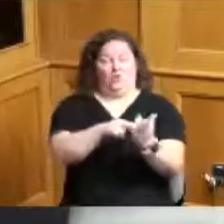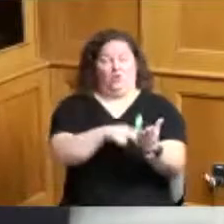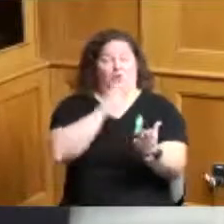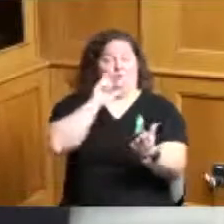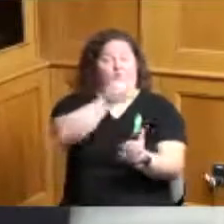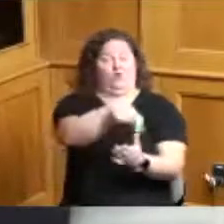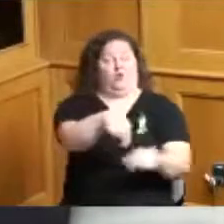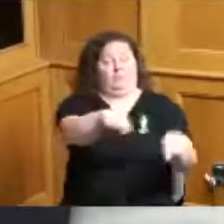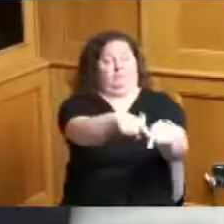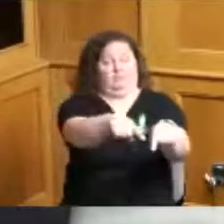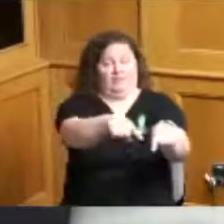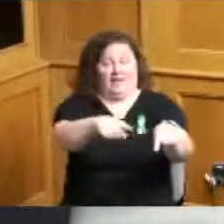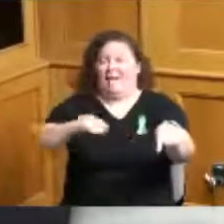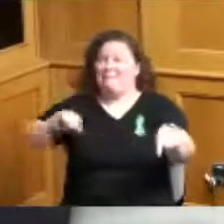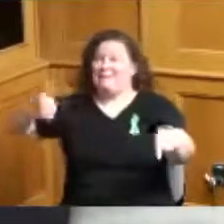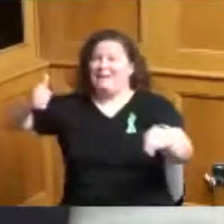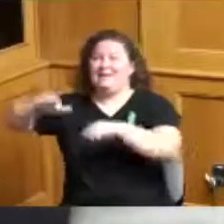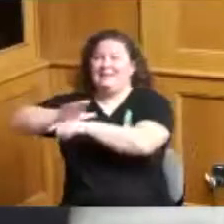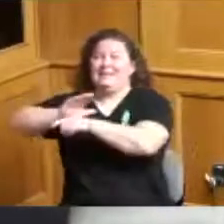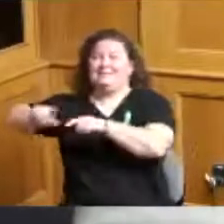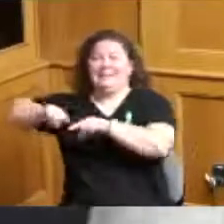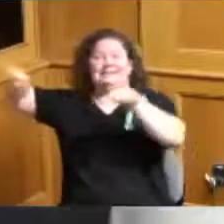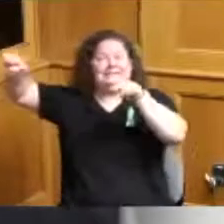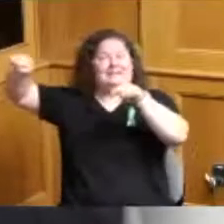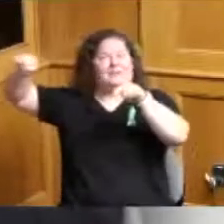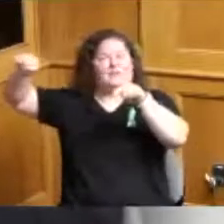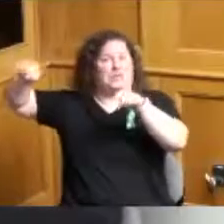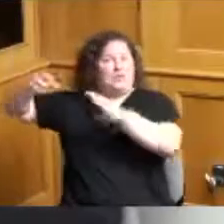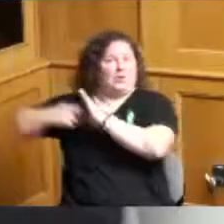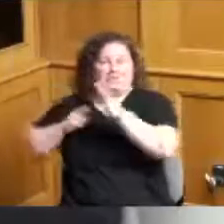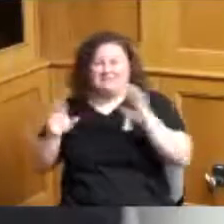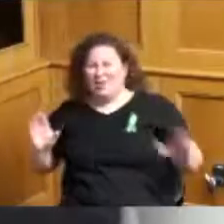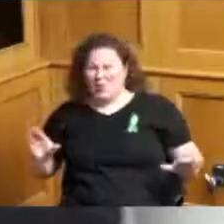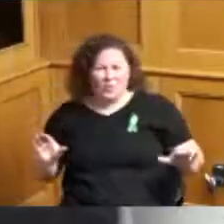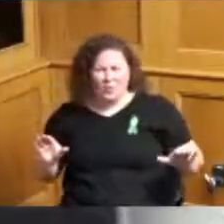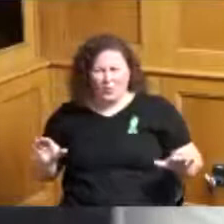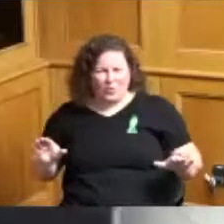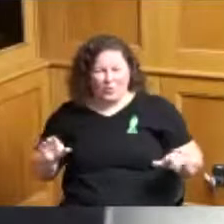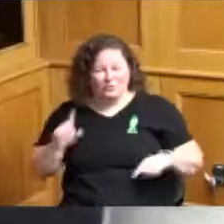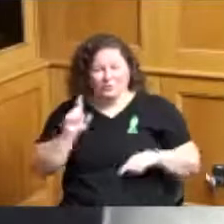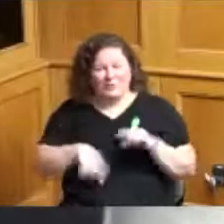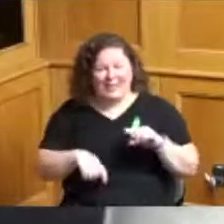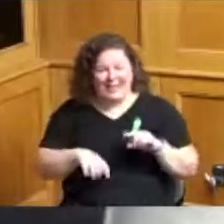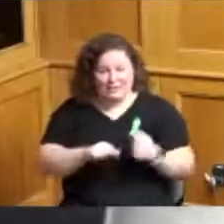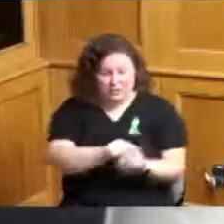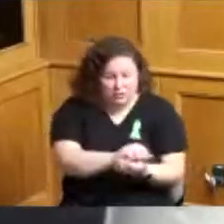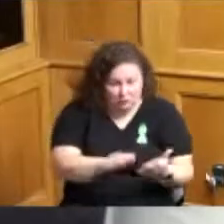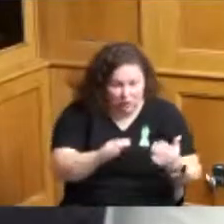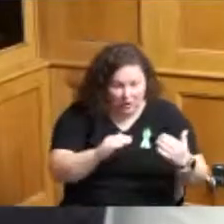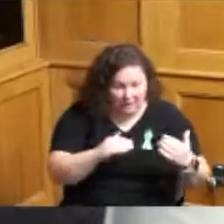big business and another set of rules we're crushing little people you know if if if you go in